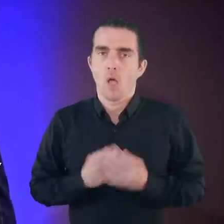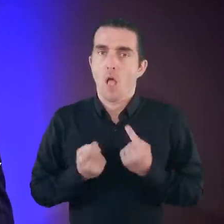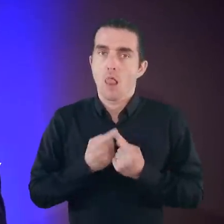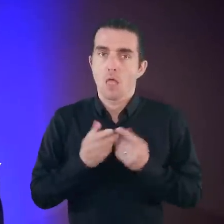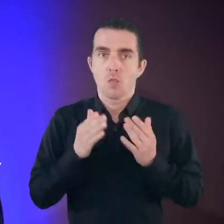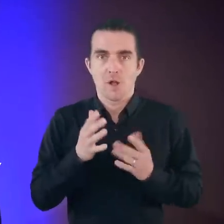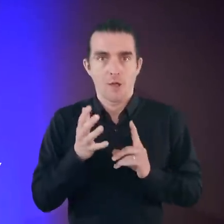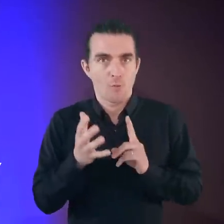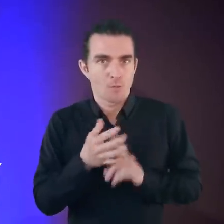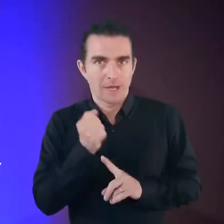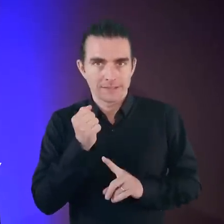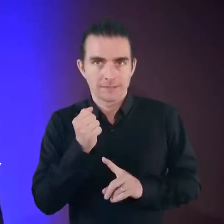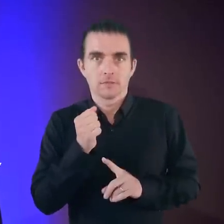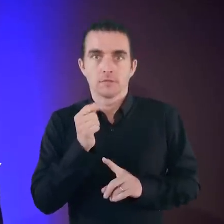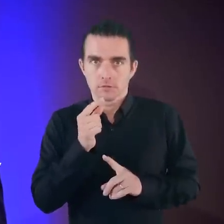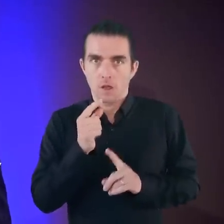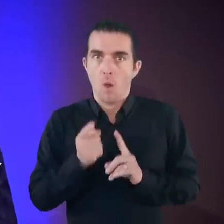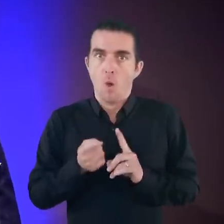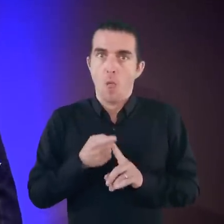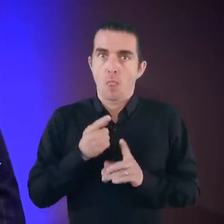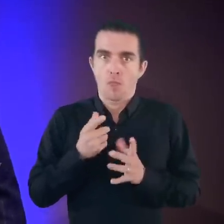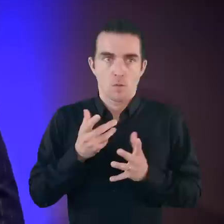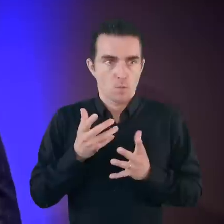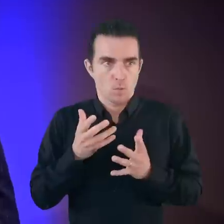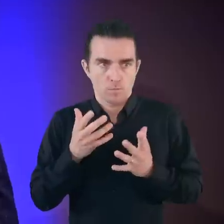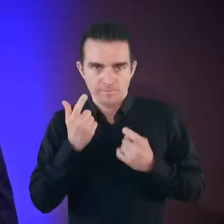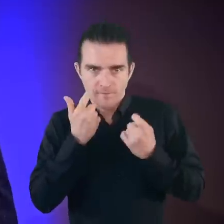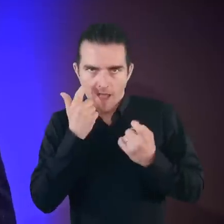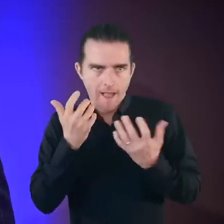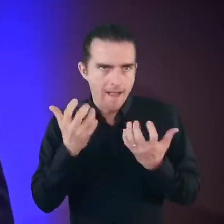Finding a way to win and finding a way to get across the line.